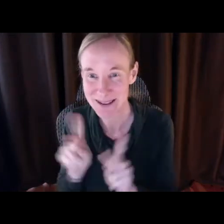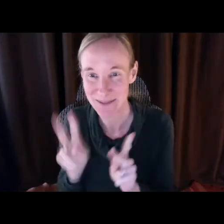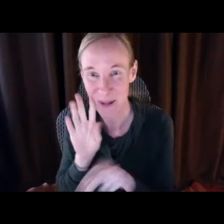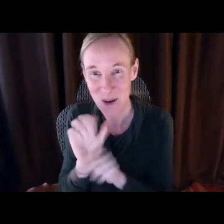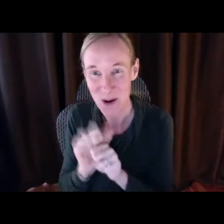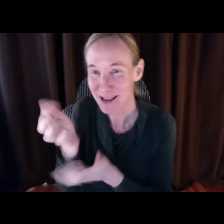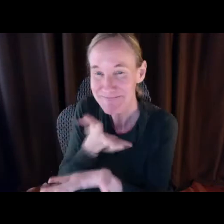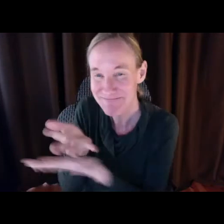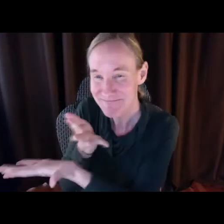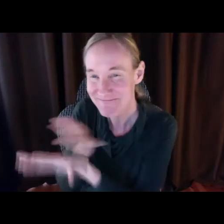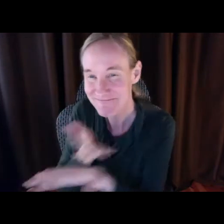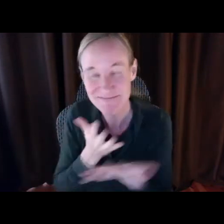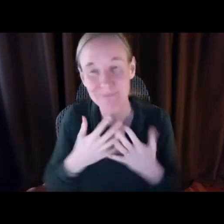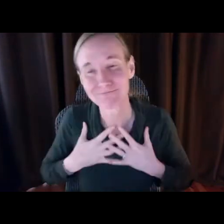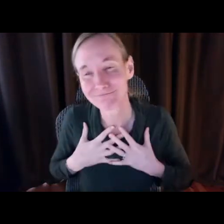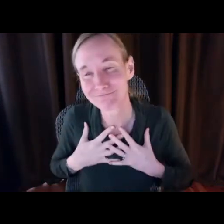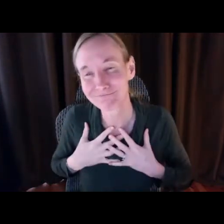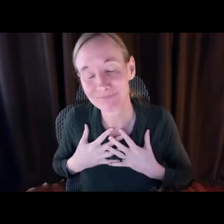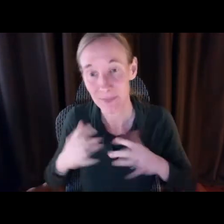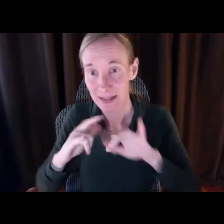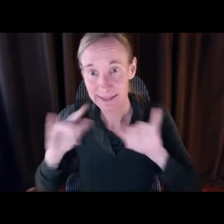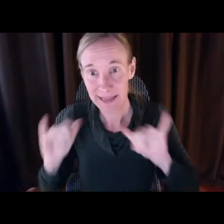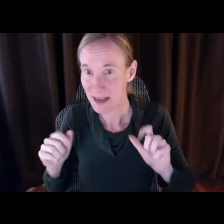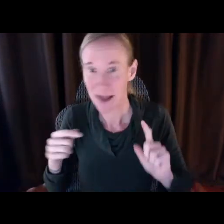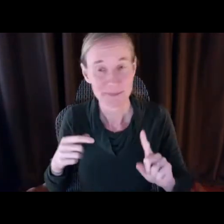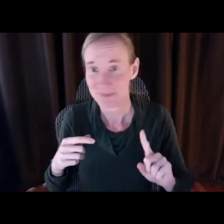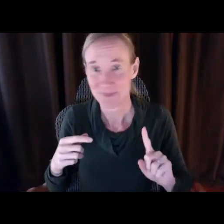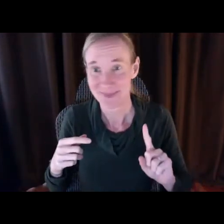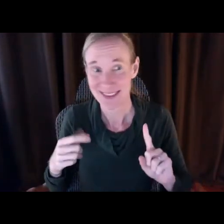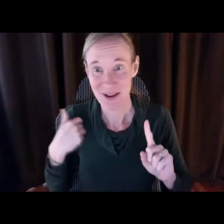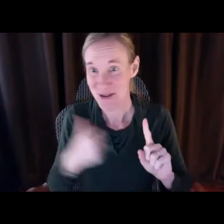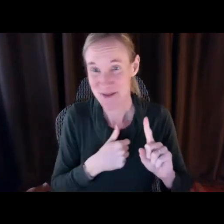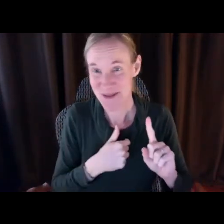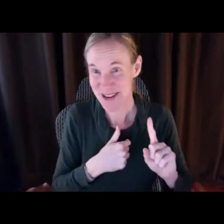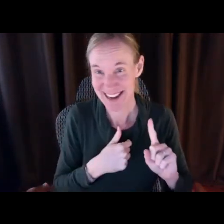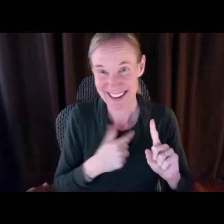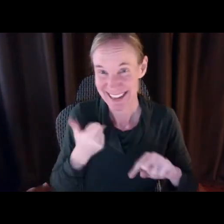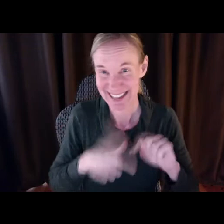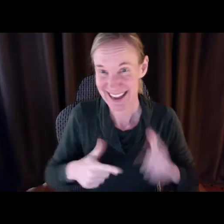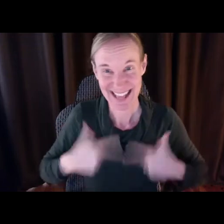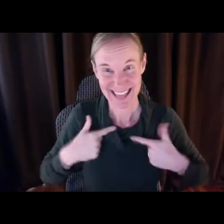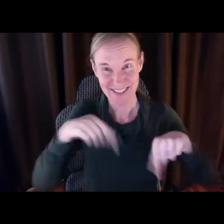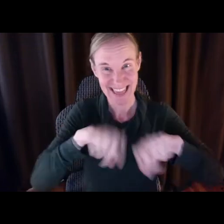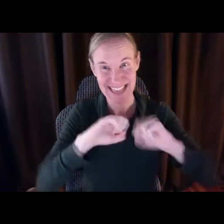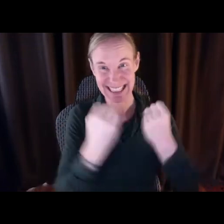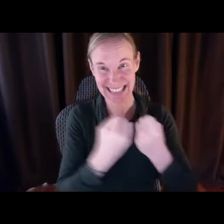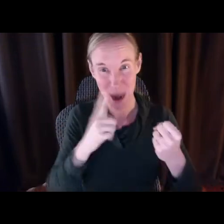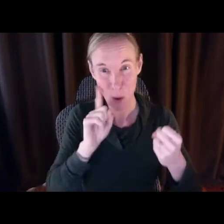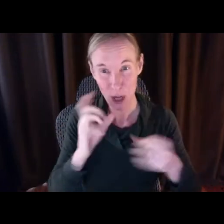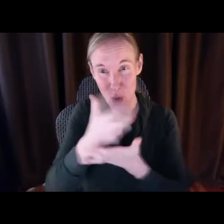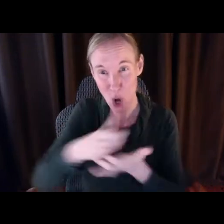they care for and they love the people that are around them and that they take care